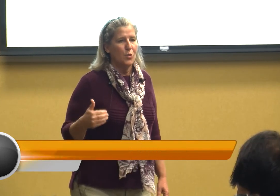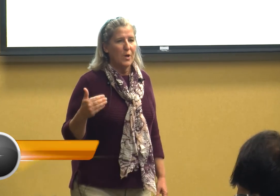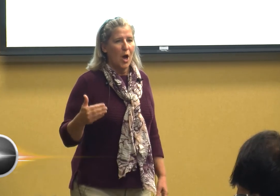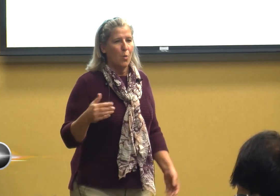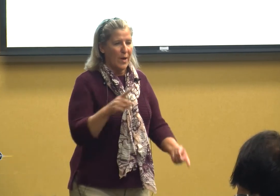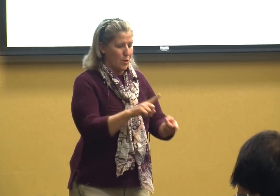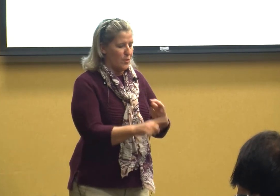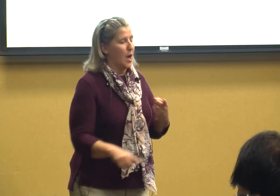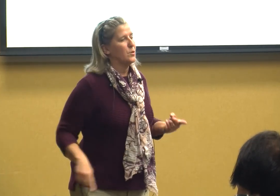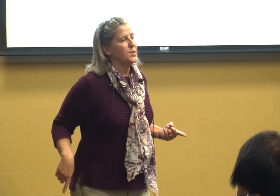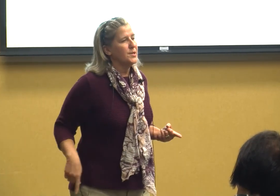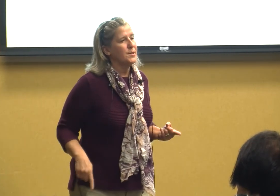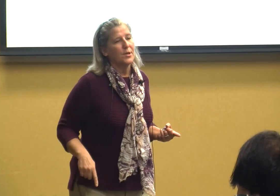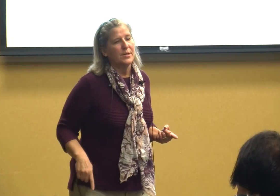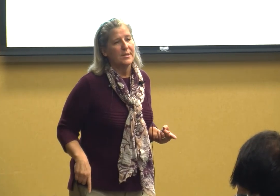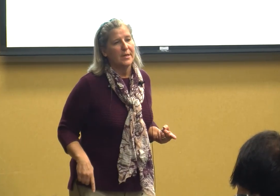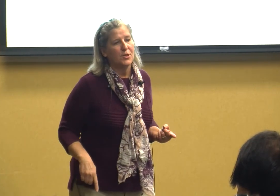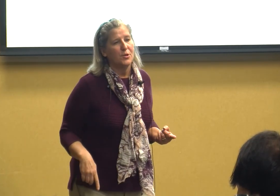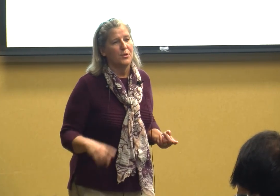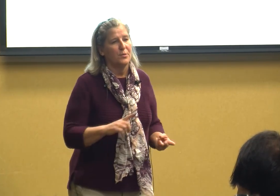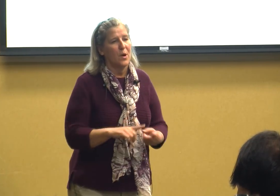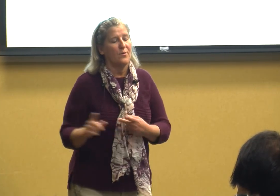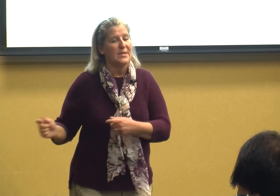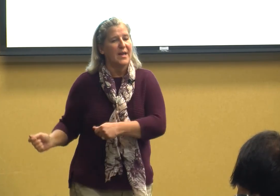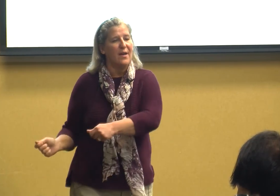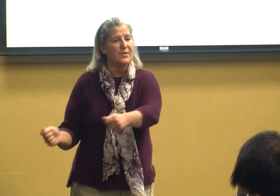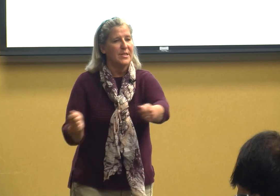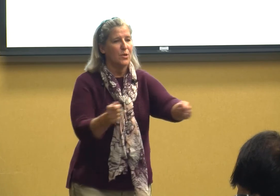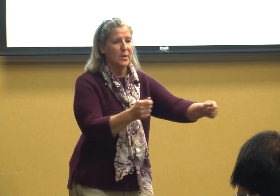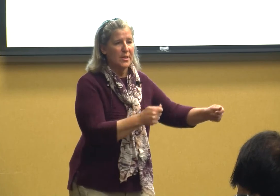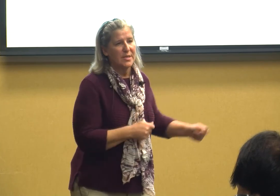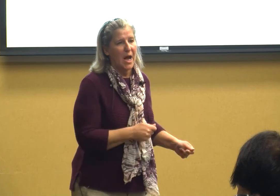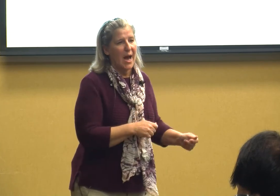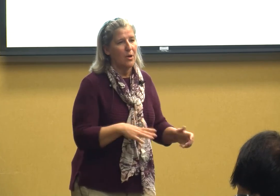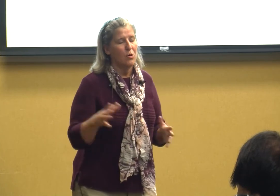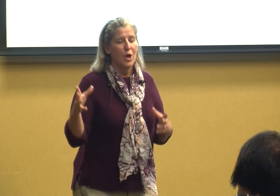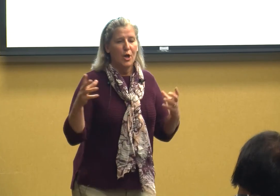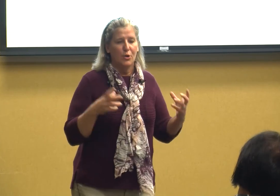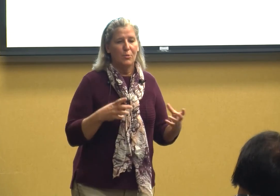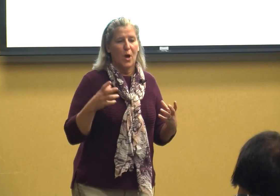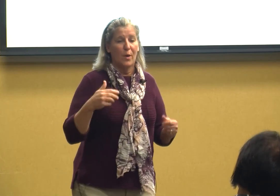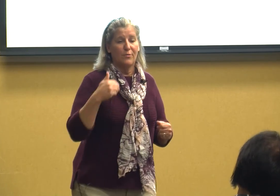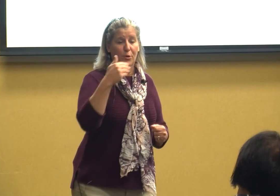know whether the hostess is going to seat you you know if it's cafeteria style you know if you're